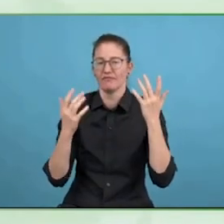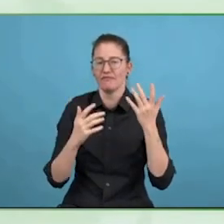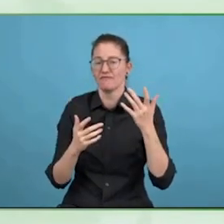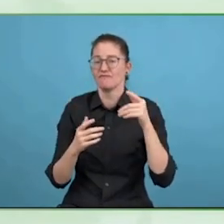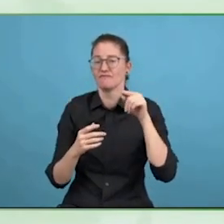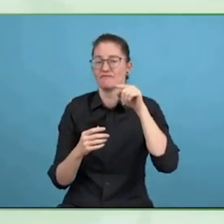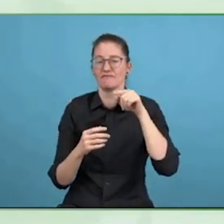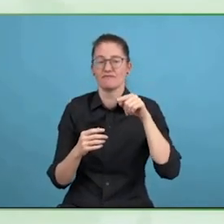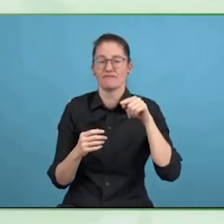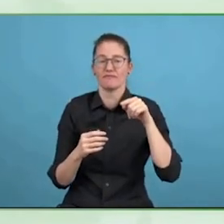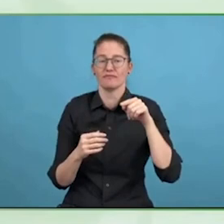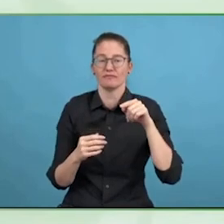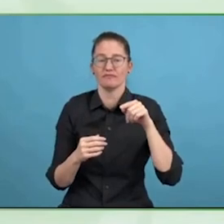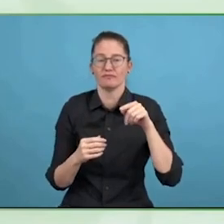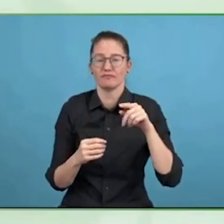For both of you.